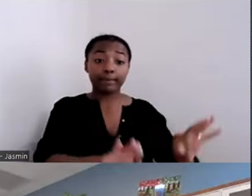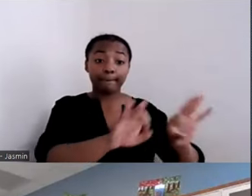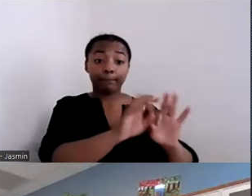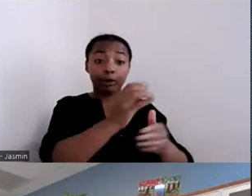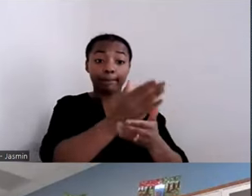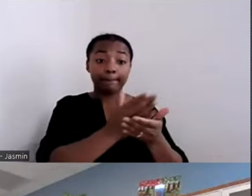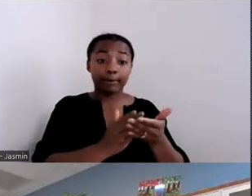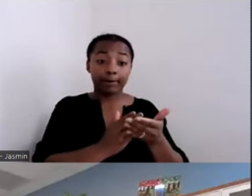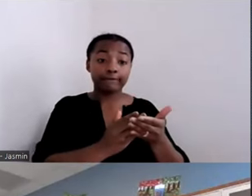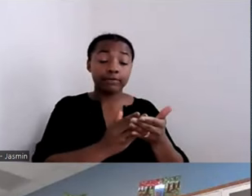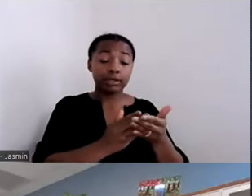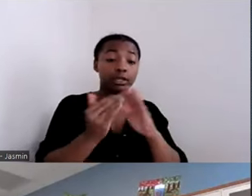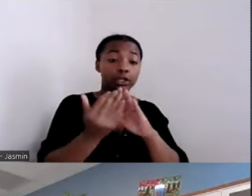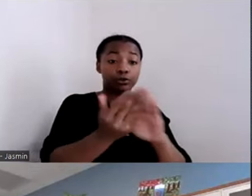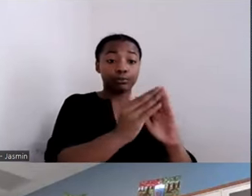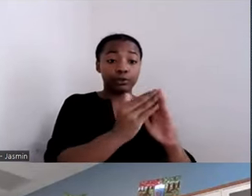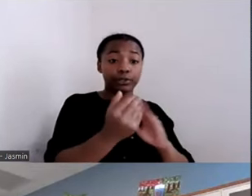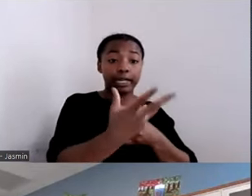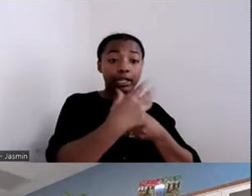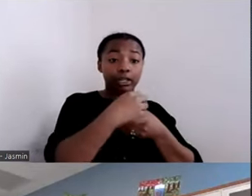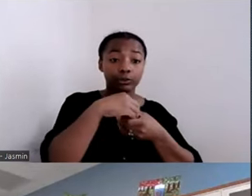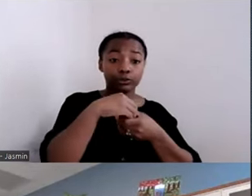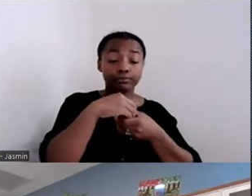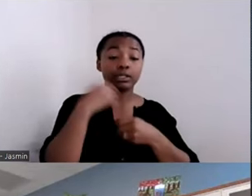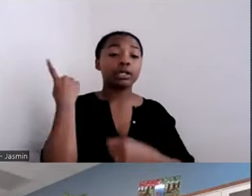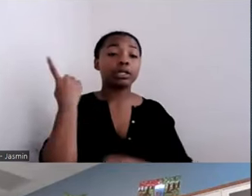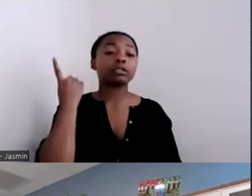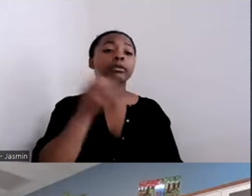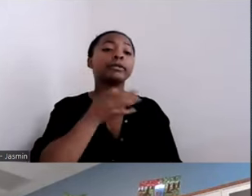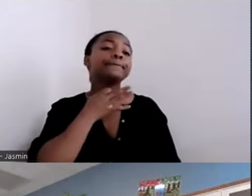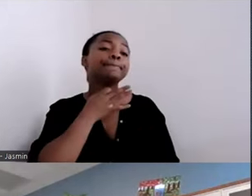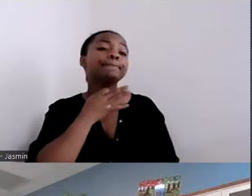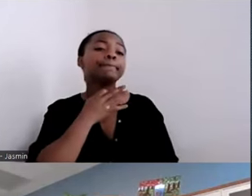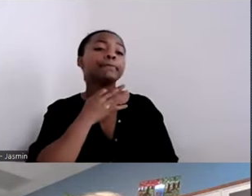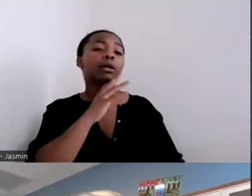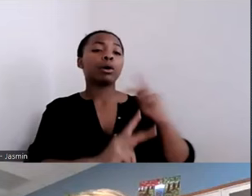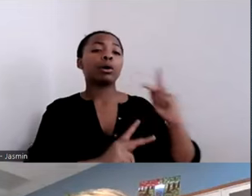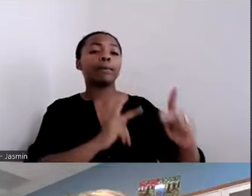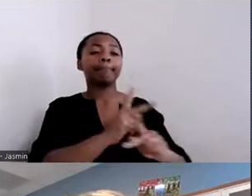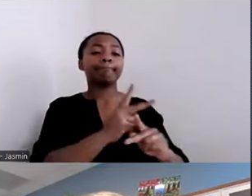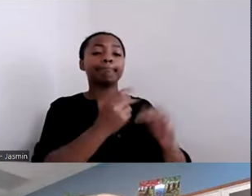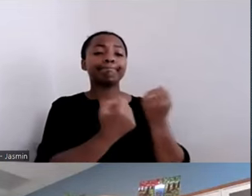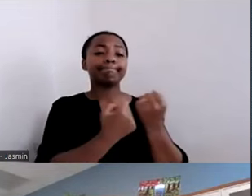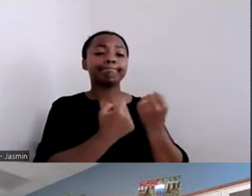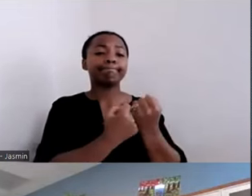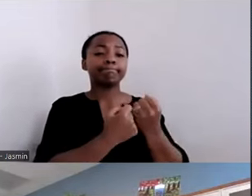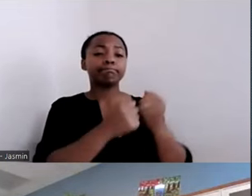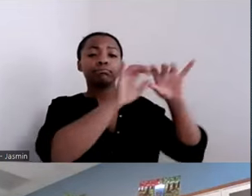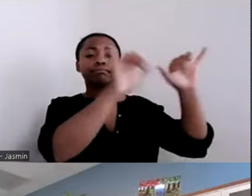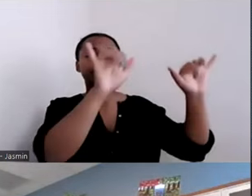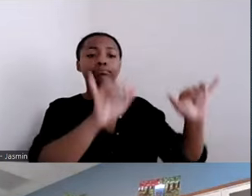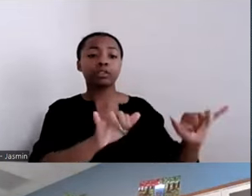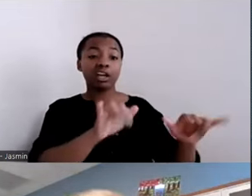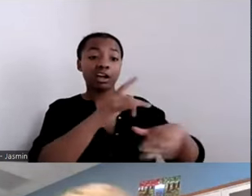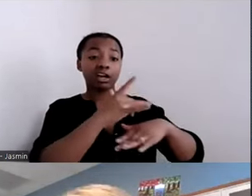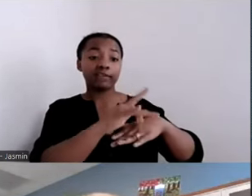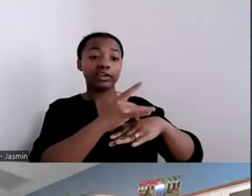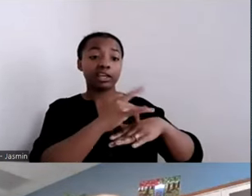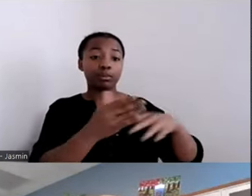participant was wondering what supports or assistance does SAMHSA make available to help people with employment?